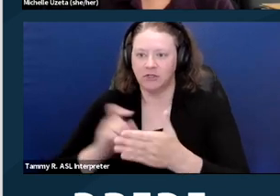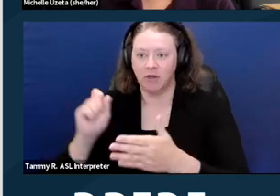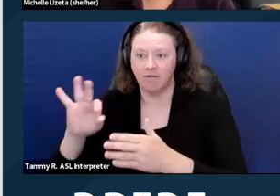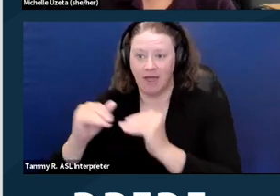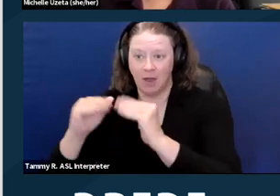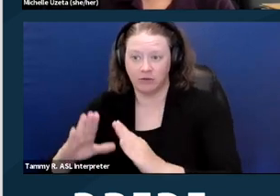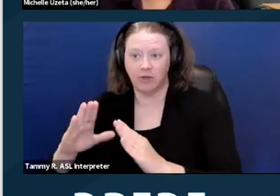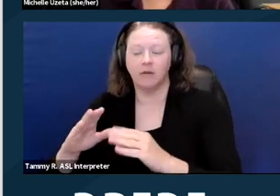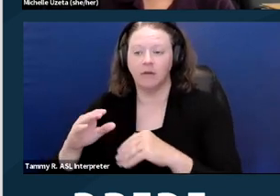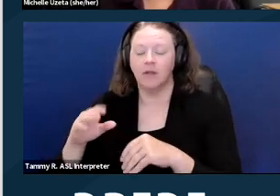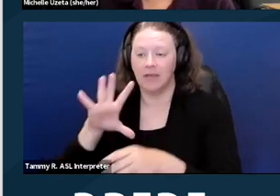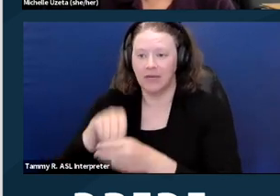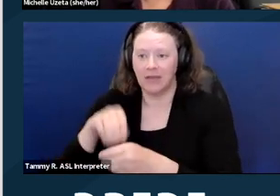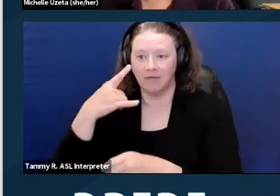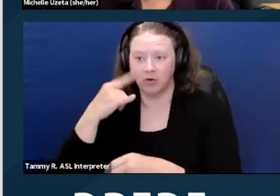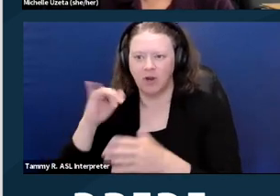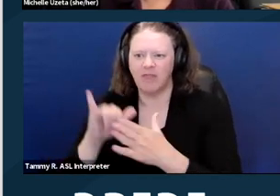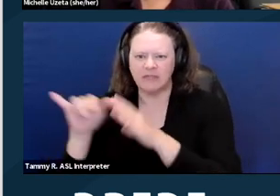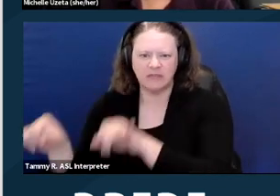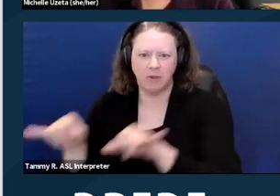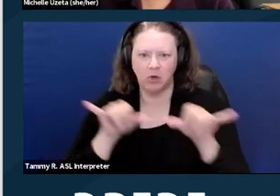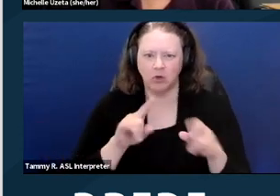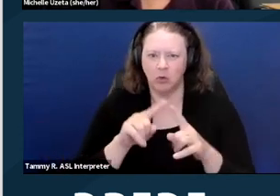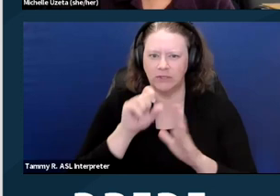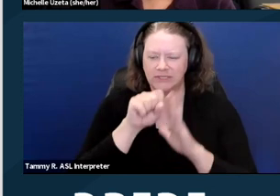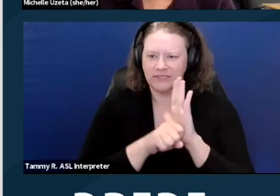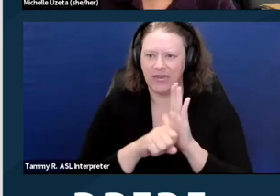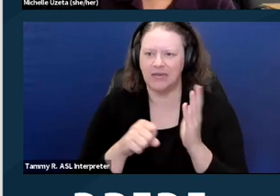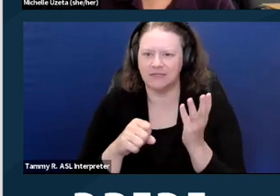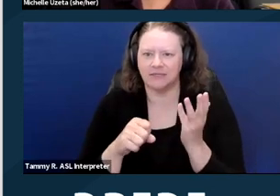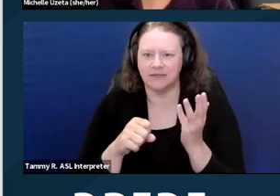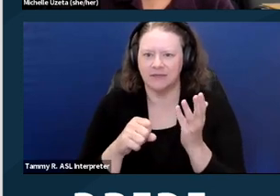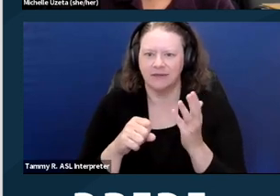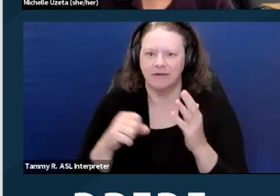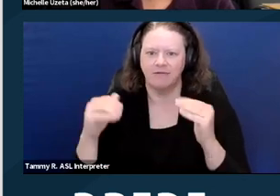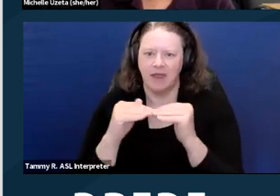of the State Fair Employment and Housing Act. And like the Unruh Act, it also incorporates